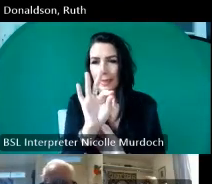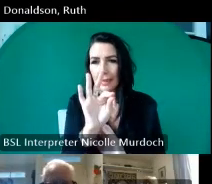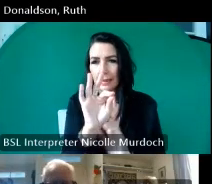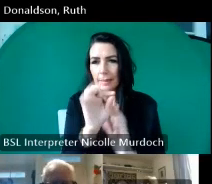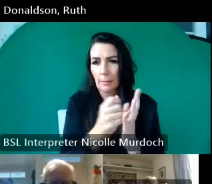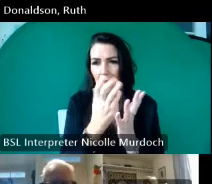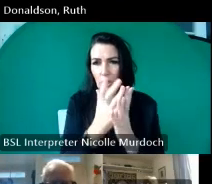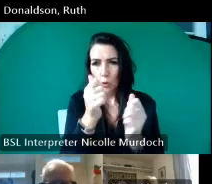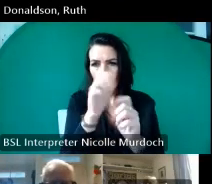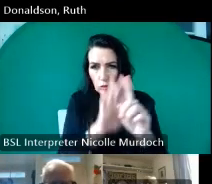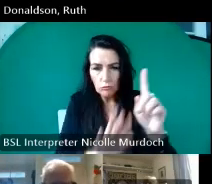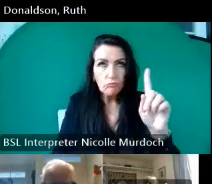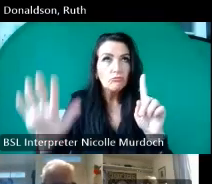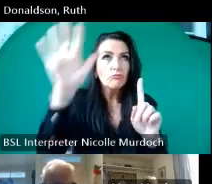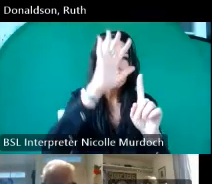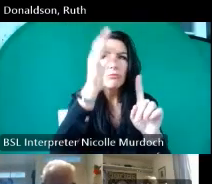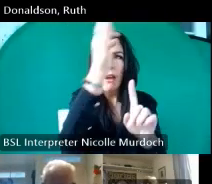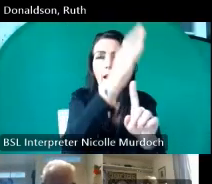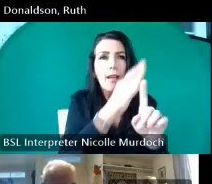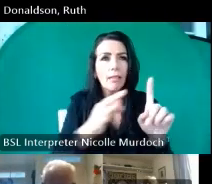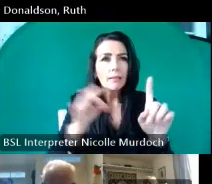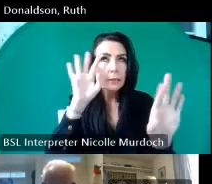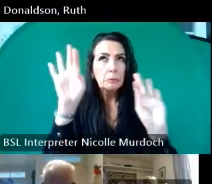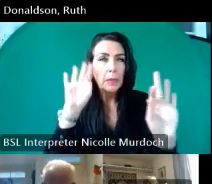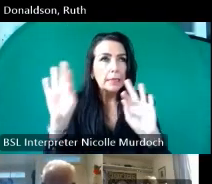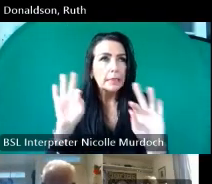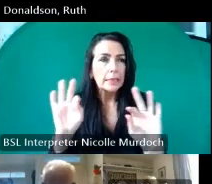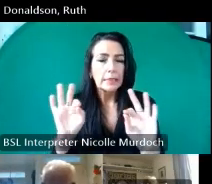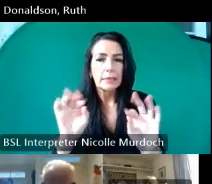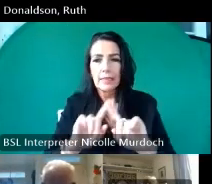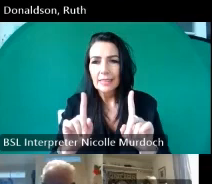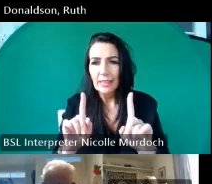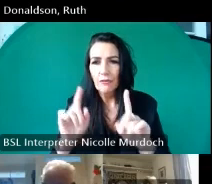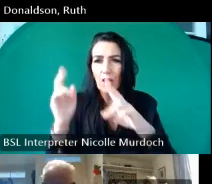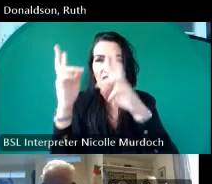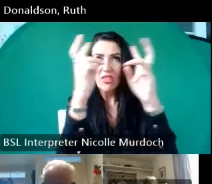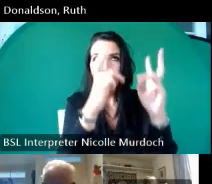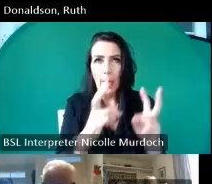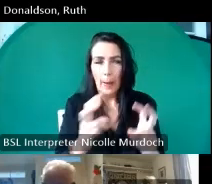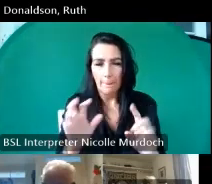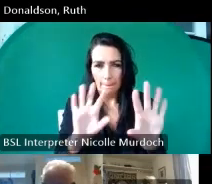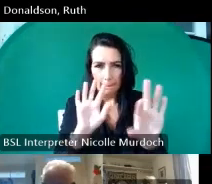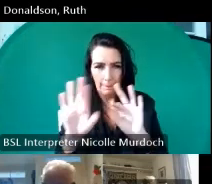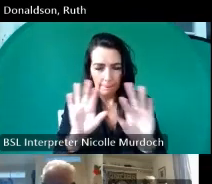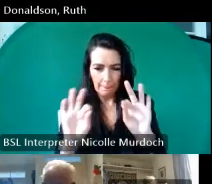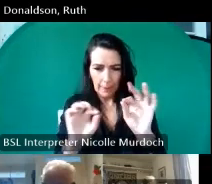spread making sure we were addressing a lot of different themes and went about curating them